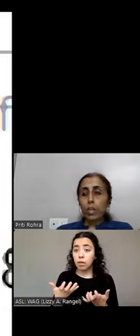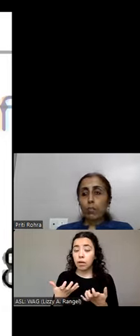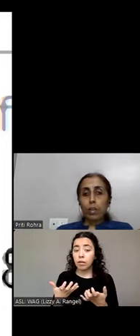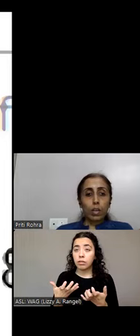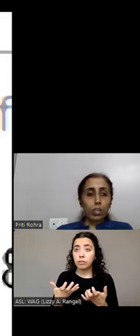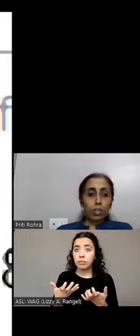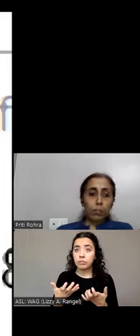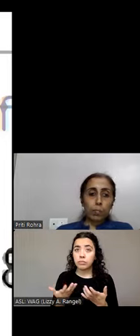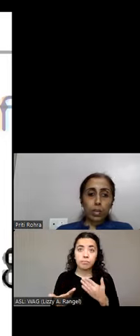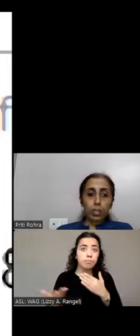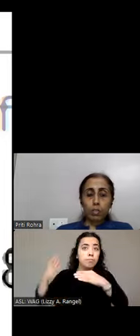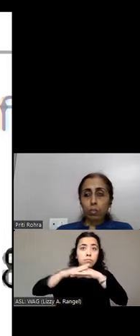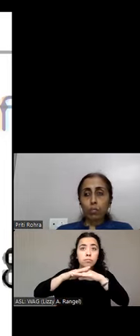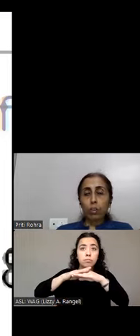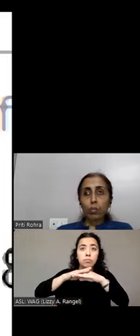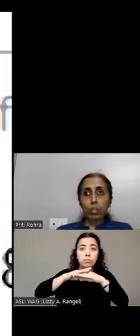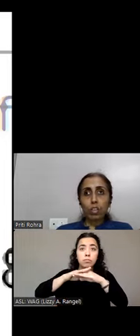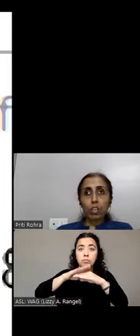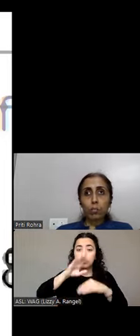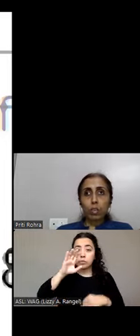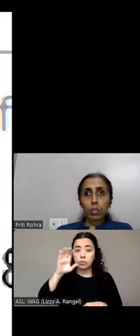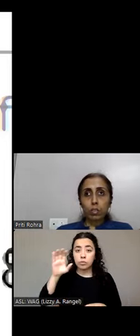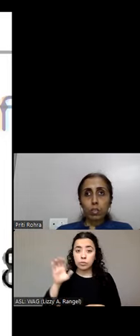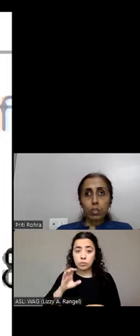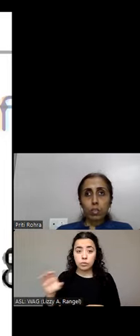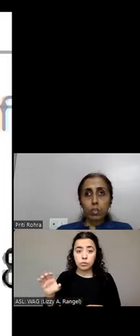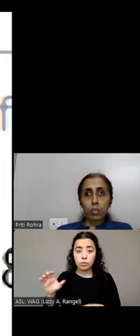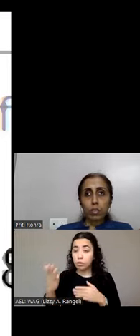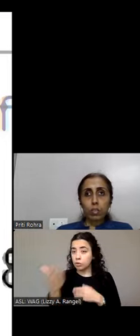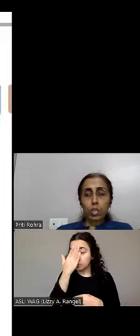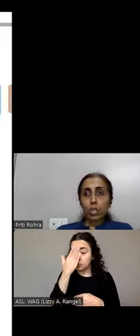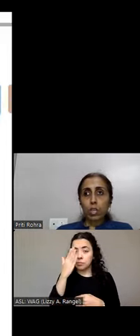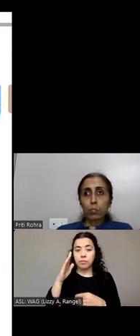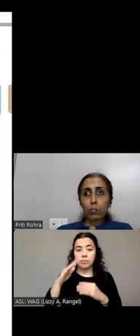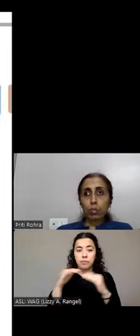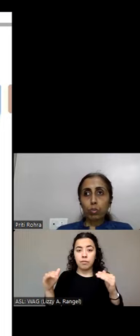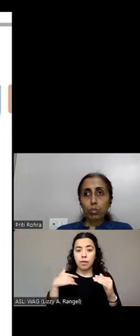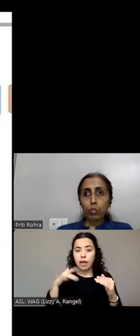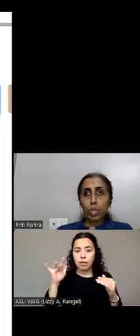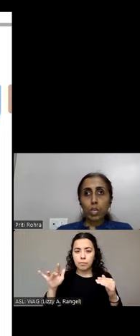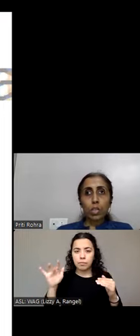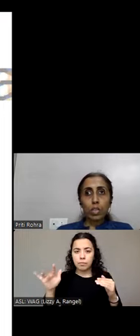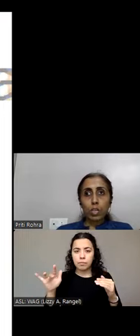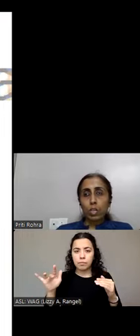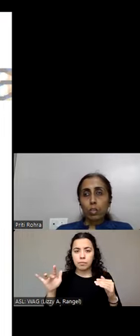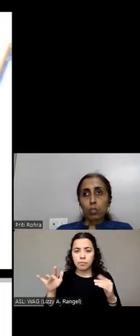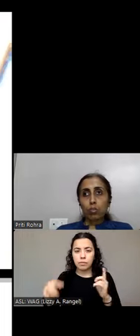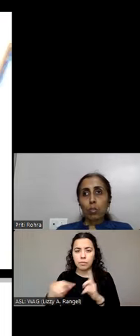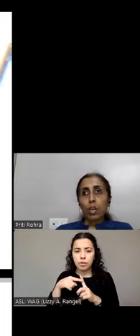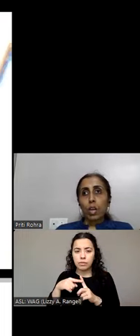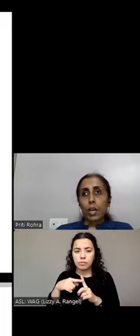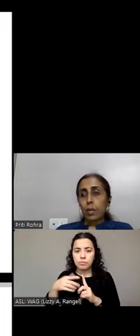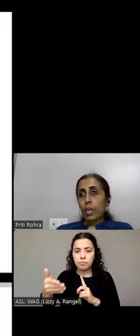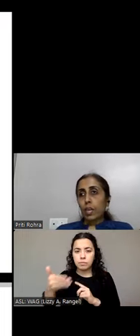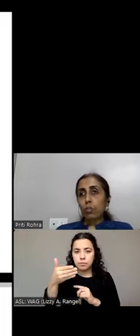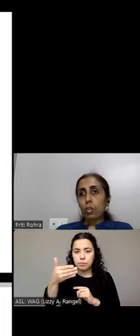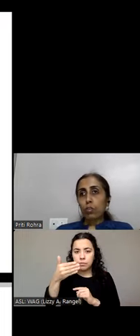level I simply press the Windows key plus and the keyboard is zooming in. So I don't need to